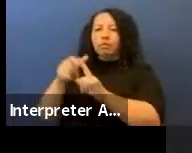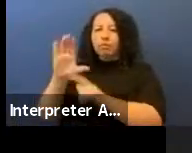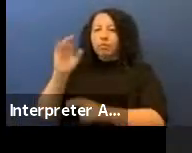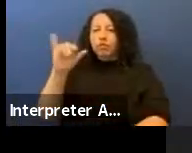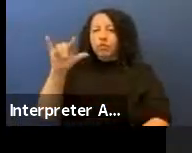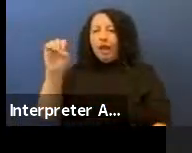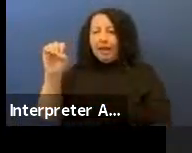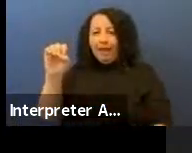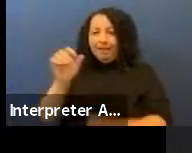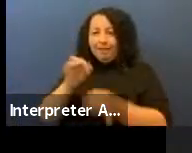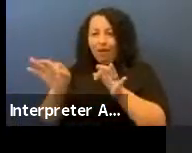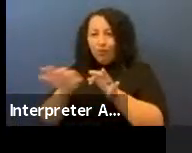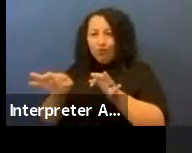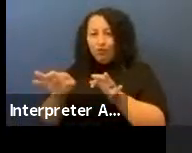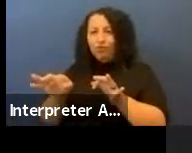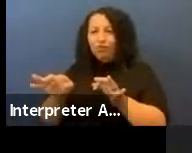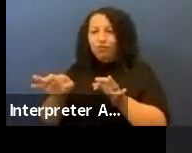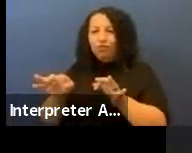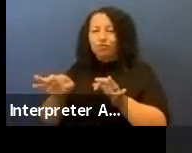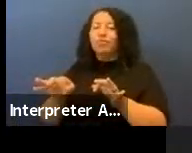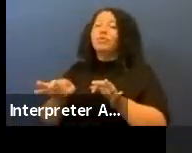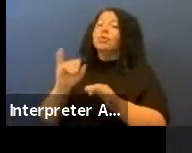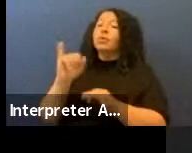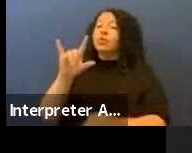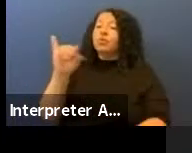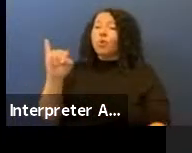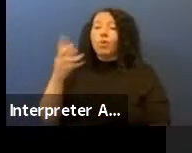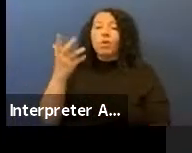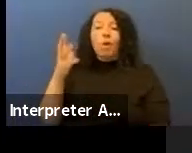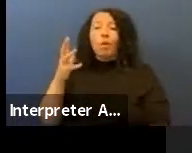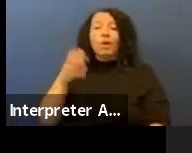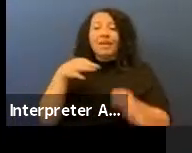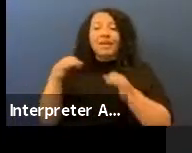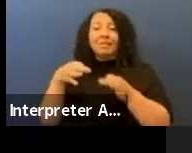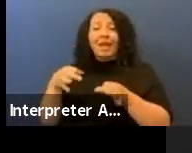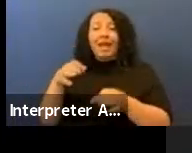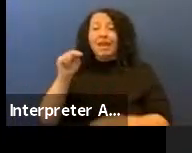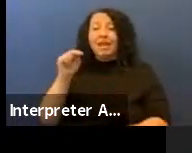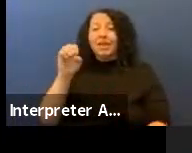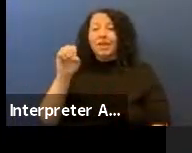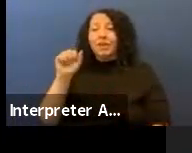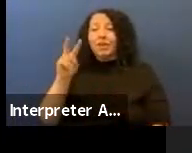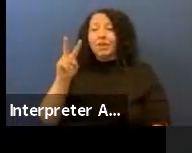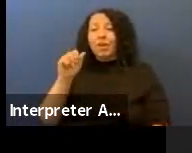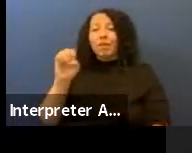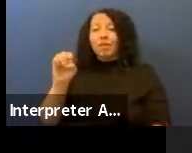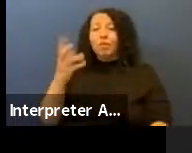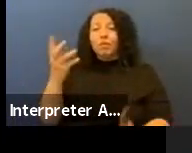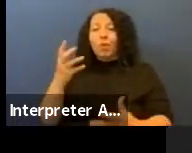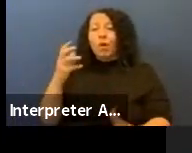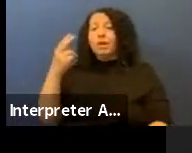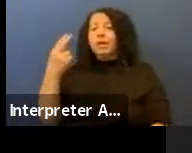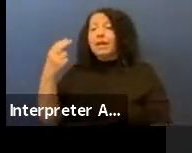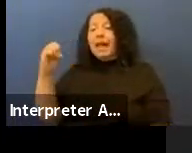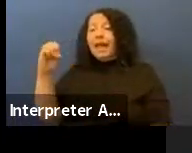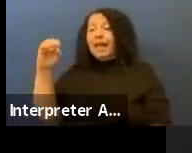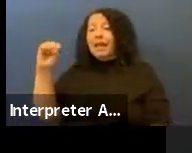and Jodi already told you what it was and is in Lakota.